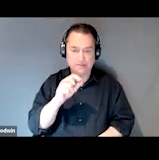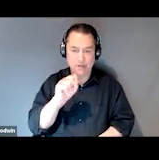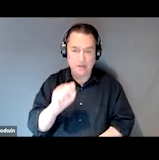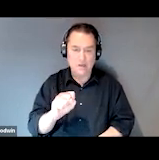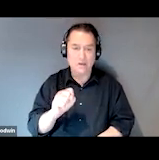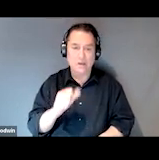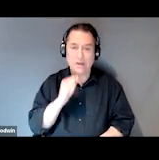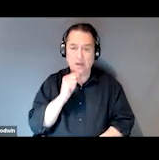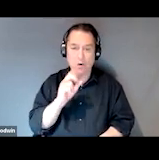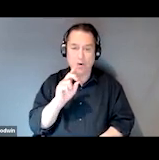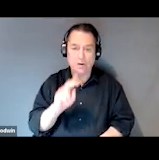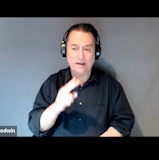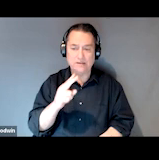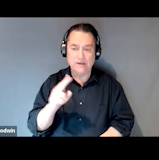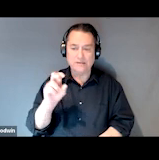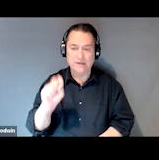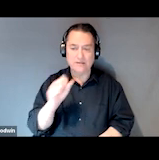for individualized care and treatment decisions.